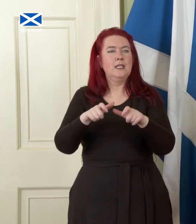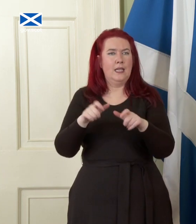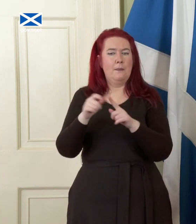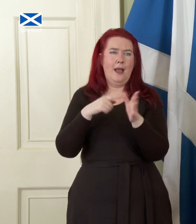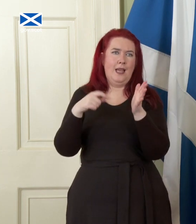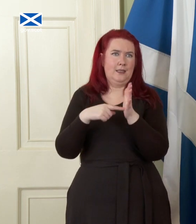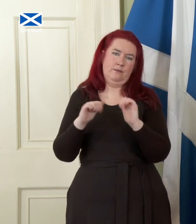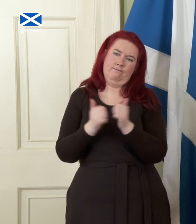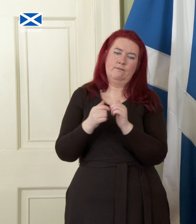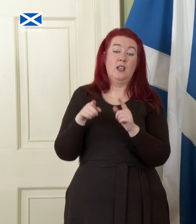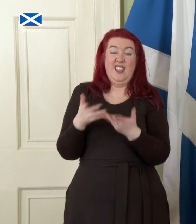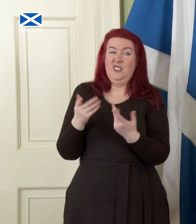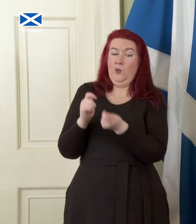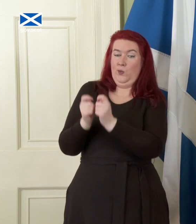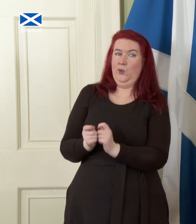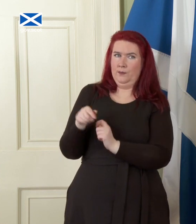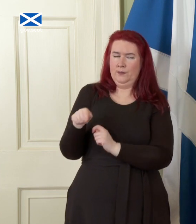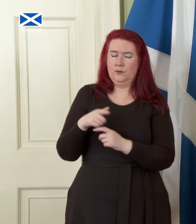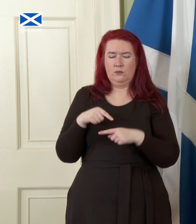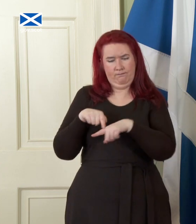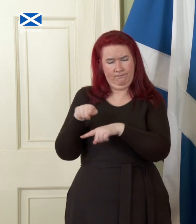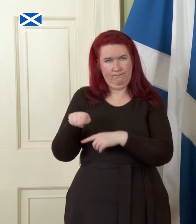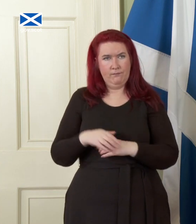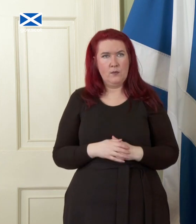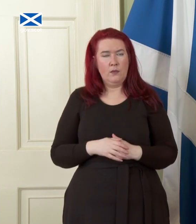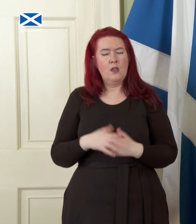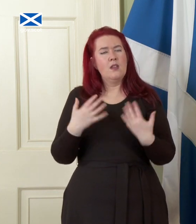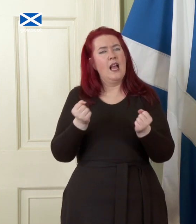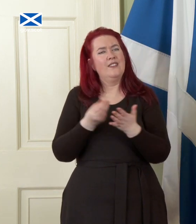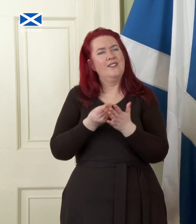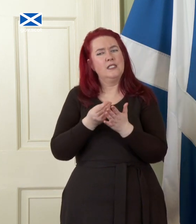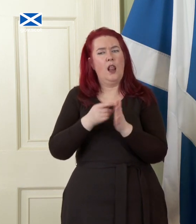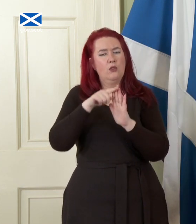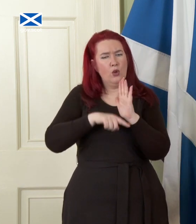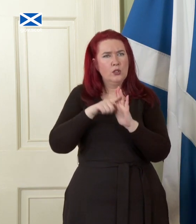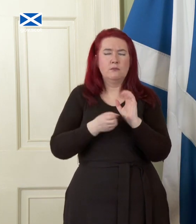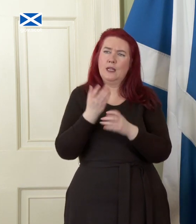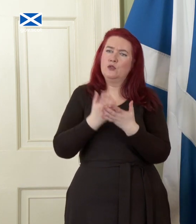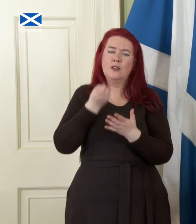reformed. We intend to have fiscal rules that keep day-to-day spending within sustainable limits